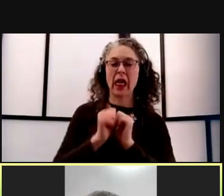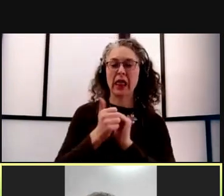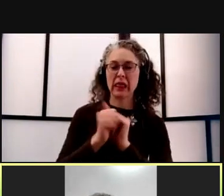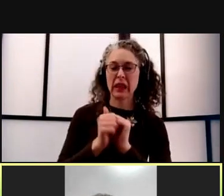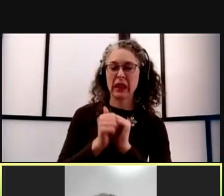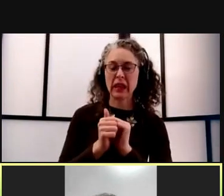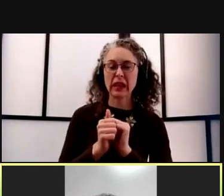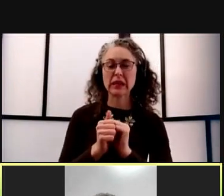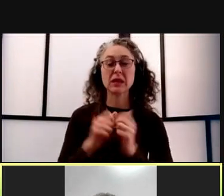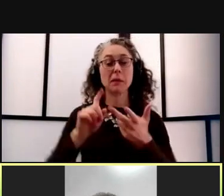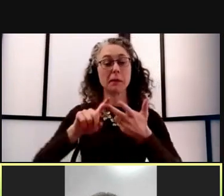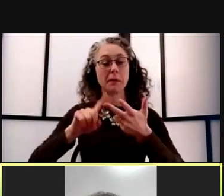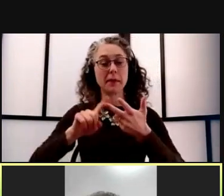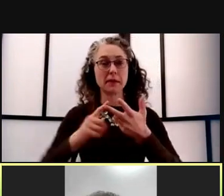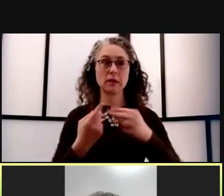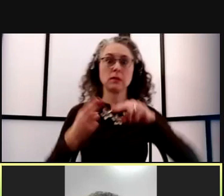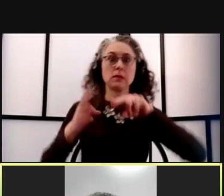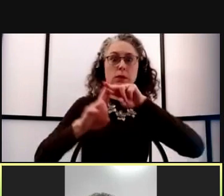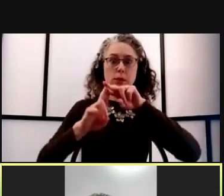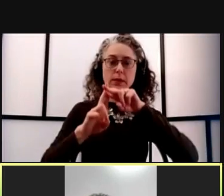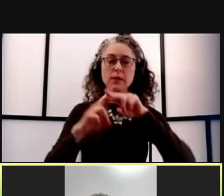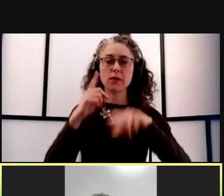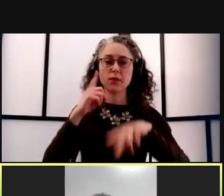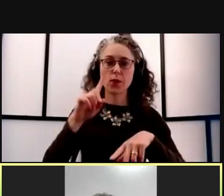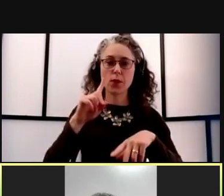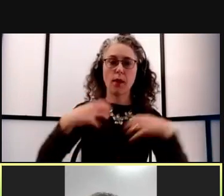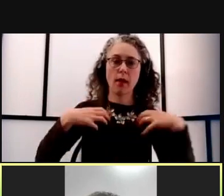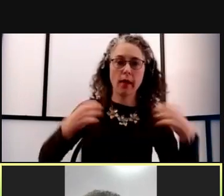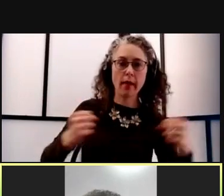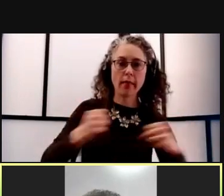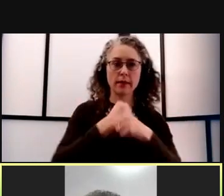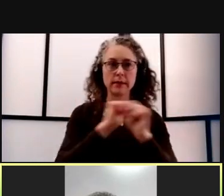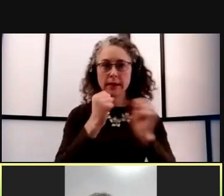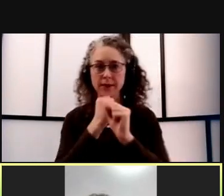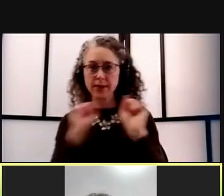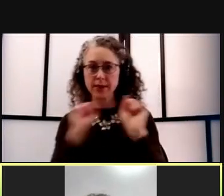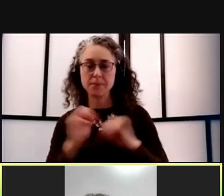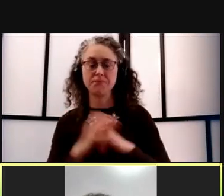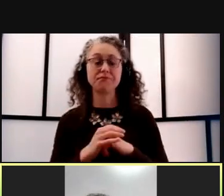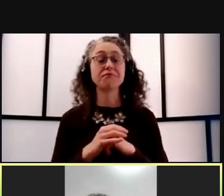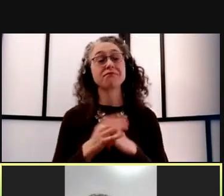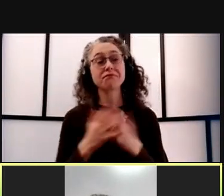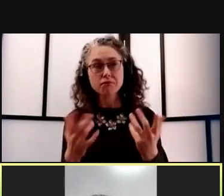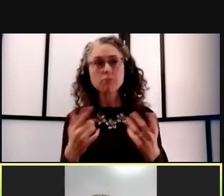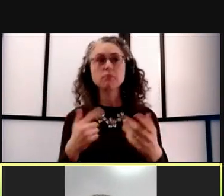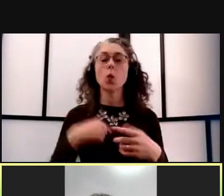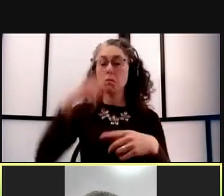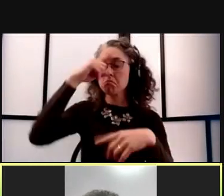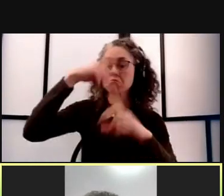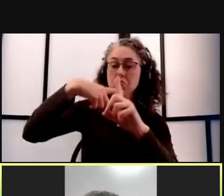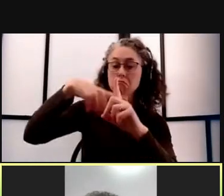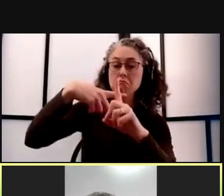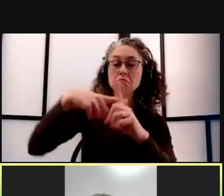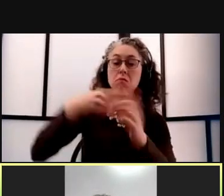for health and safety across campus. So we're optimistic that our financial situation is on course.